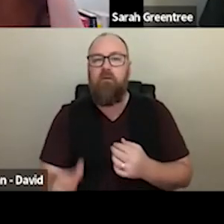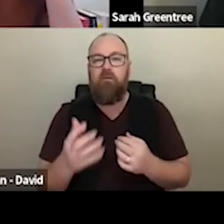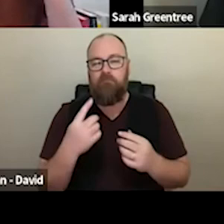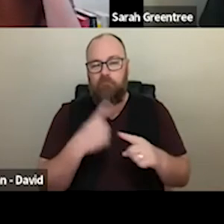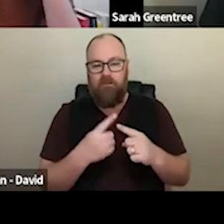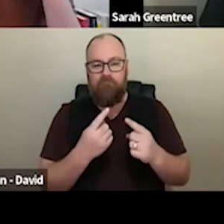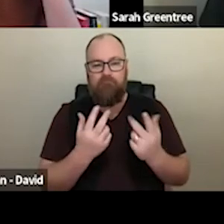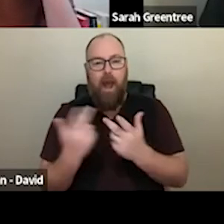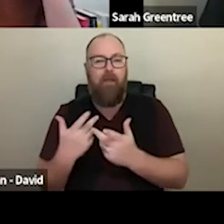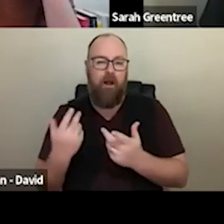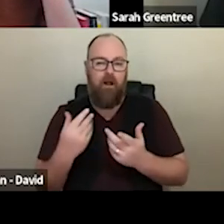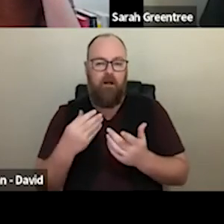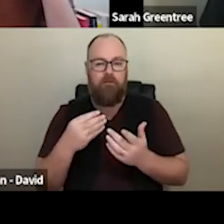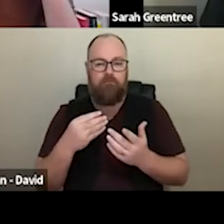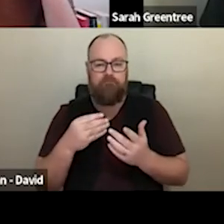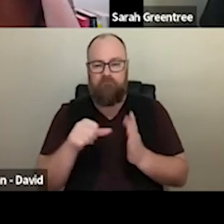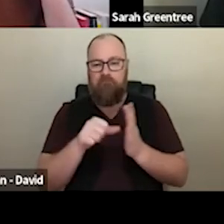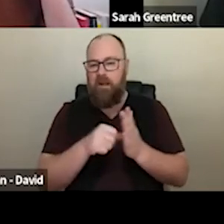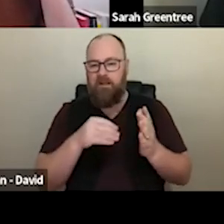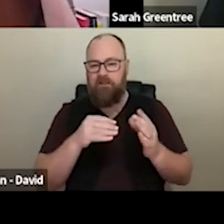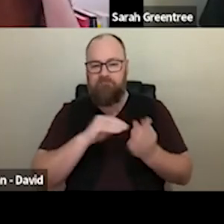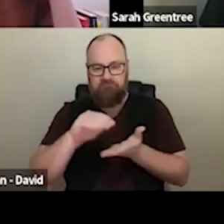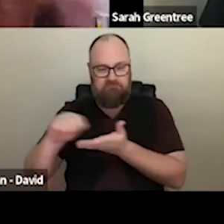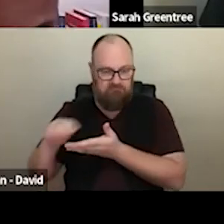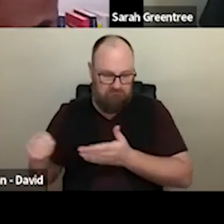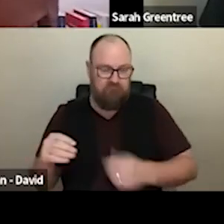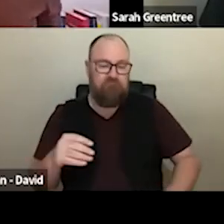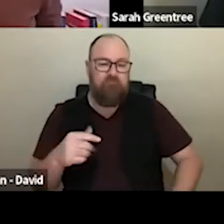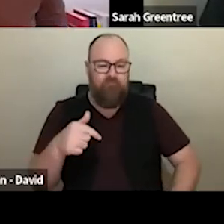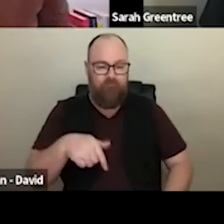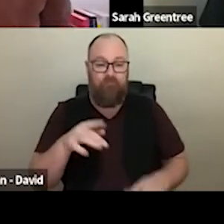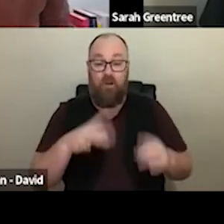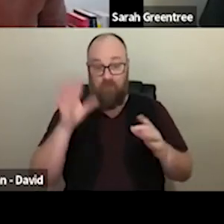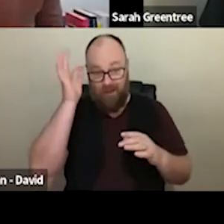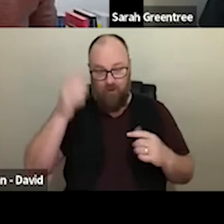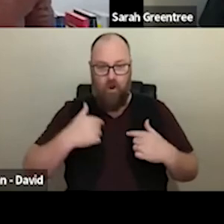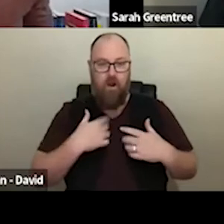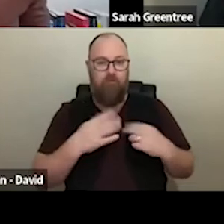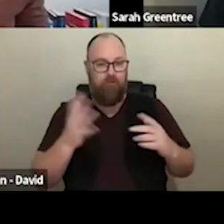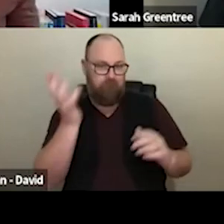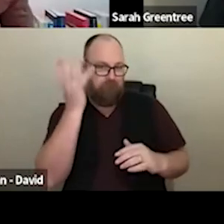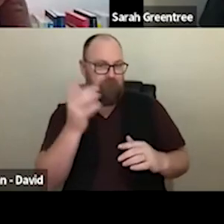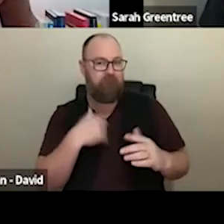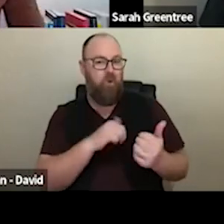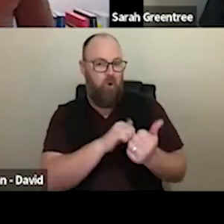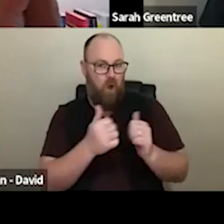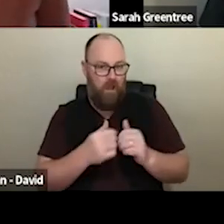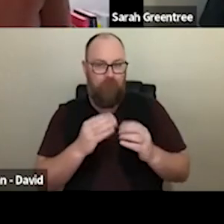relationships that we have across the Australia Council. organisations program. And I'm joined by some of my esteemed colleagues from our team of heads of practice.